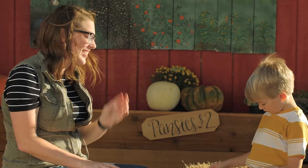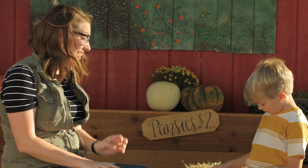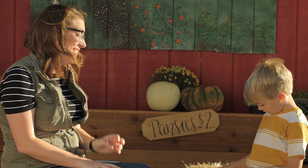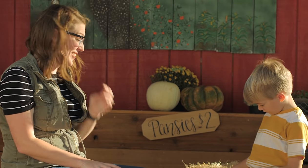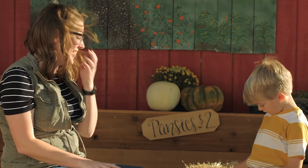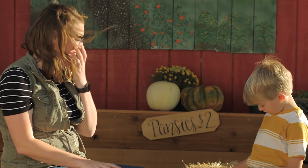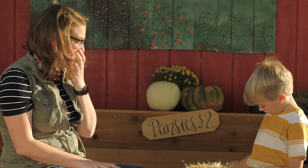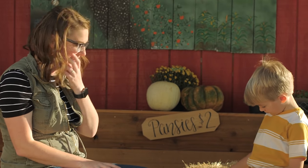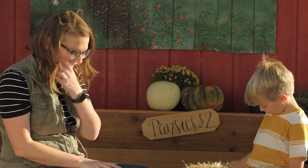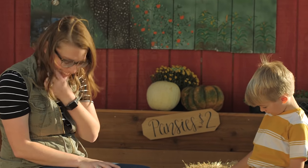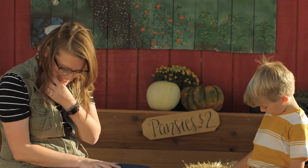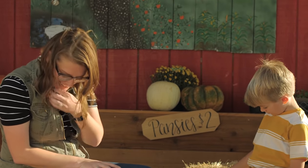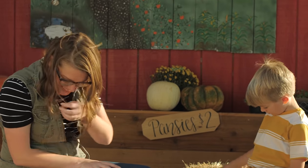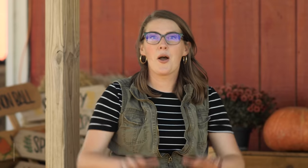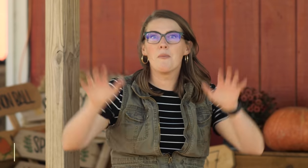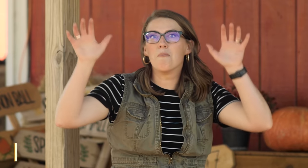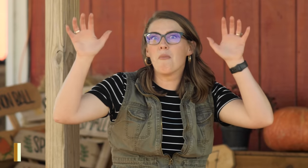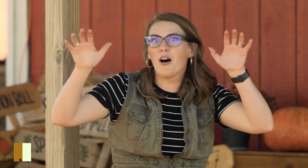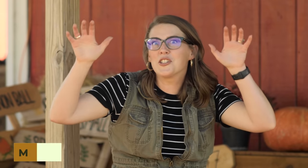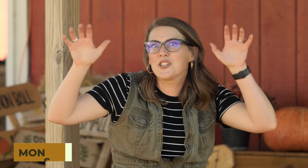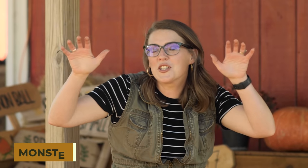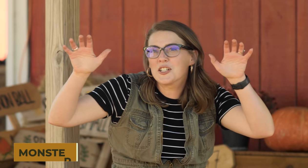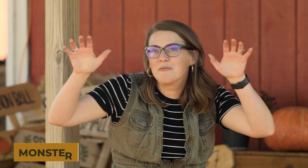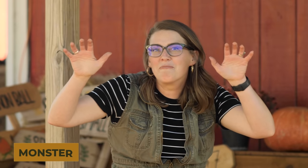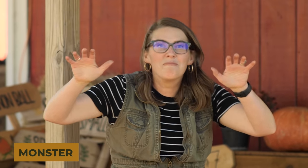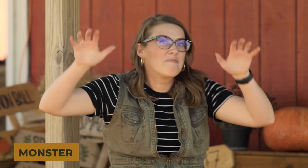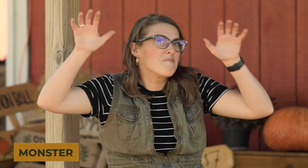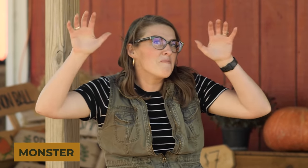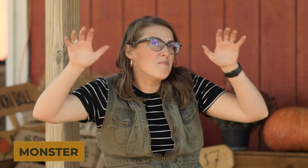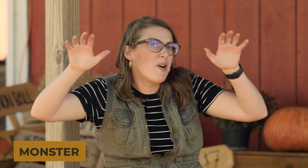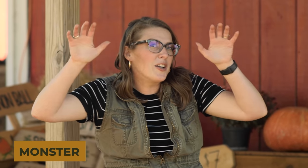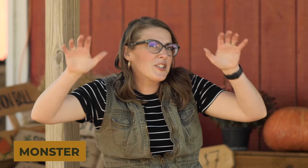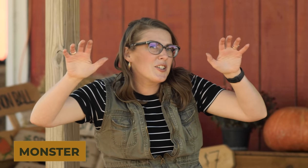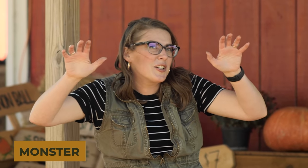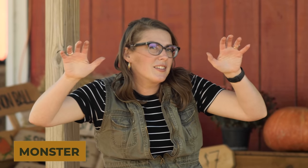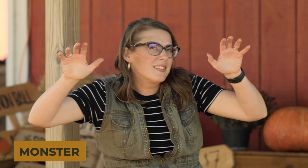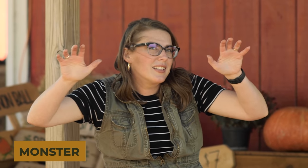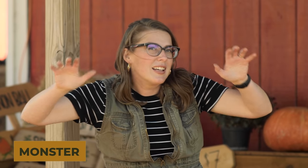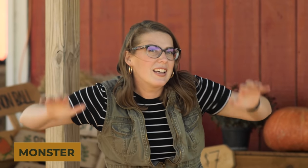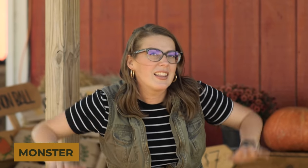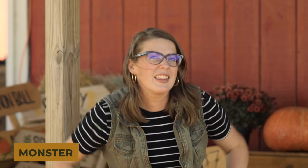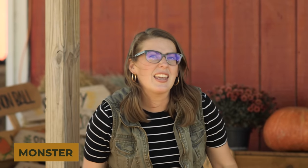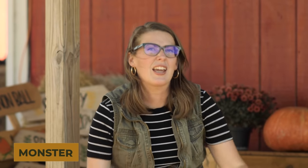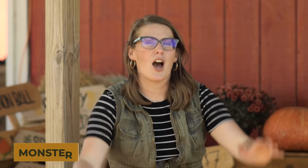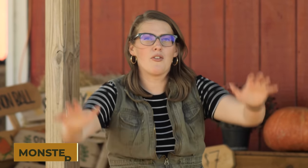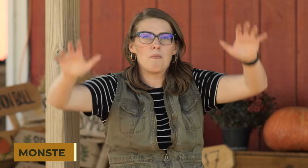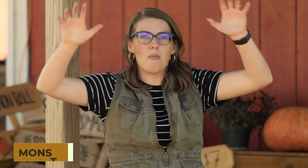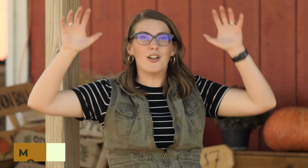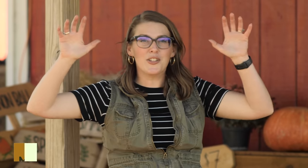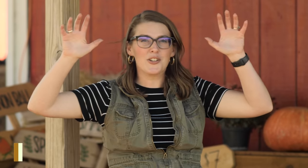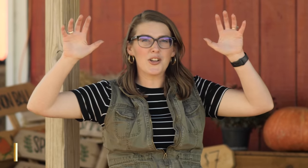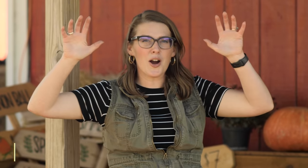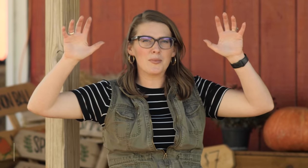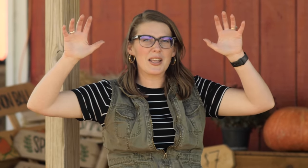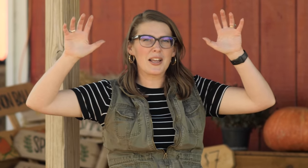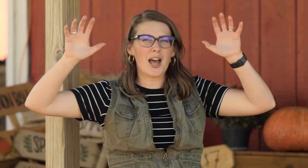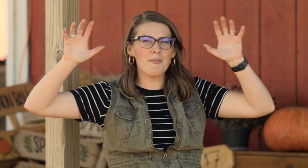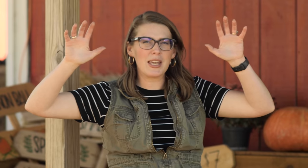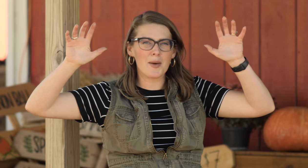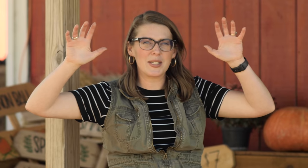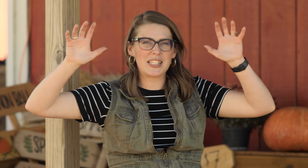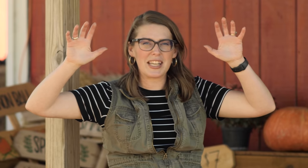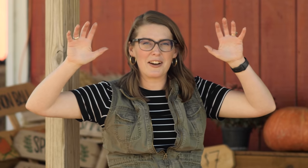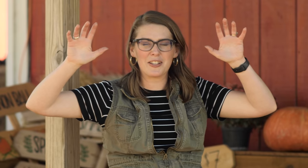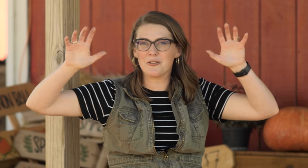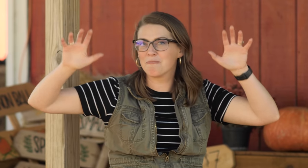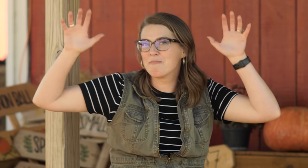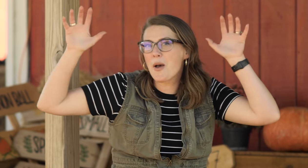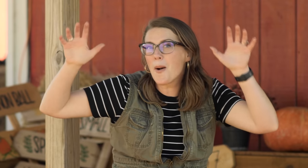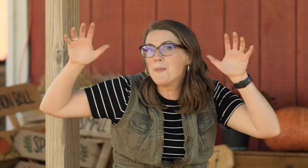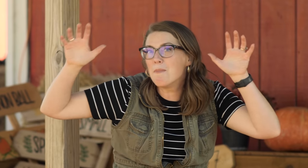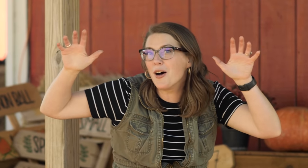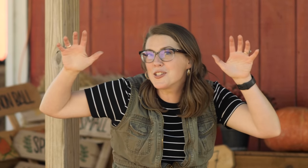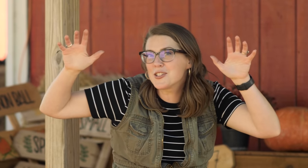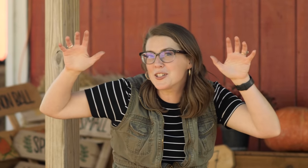That was very good. 'Monster, monster', think of a monster's arms coming up to scare you, 'monster'.